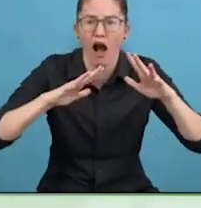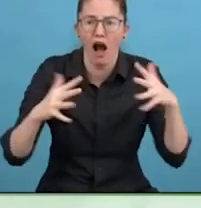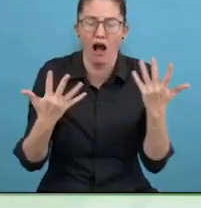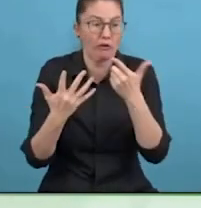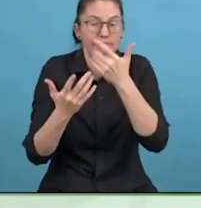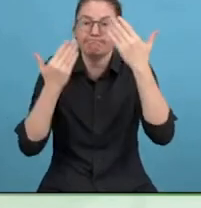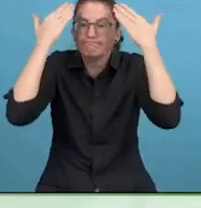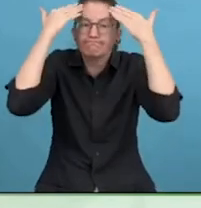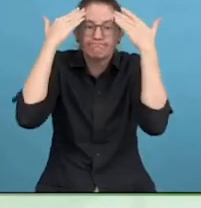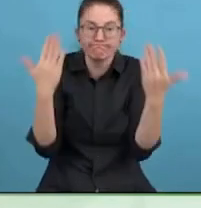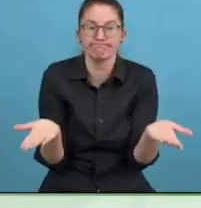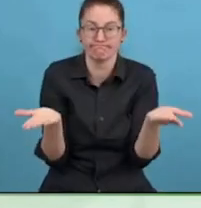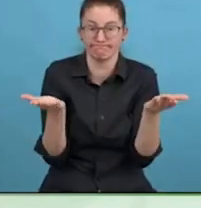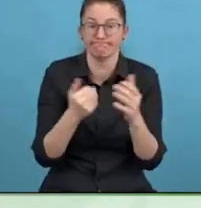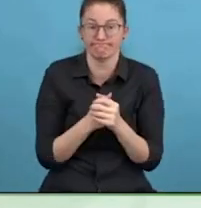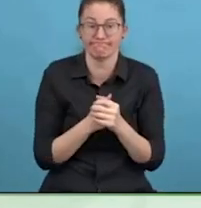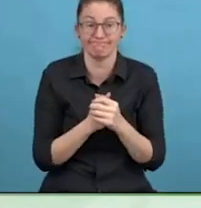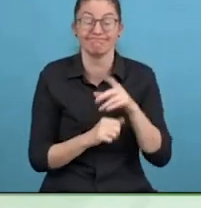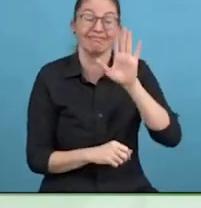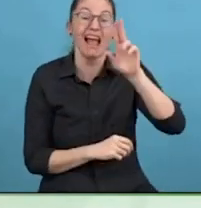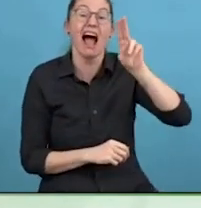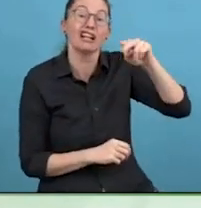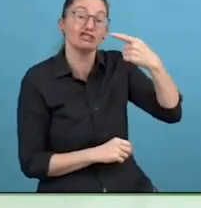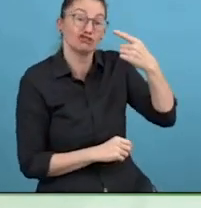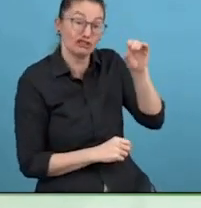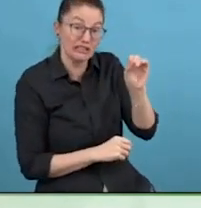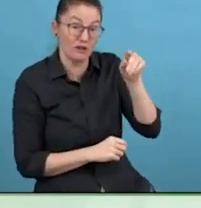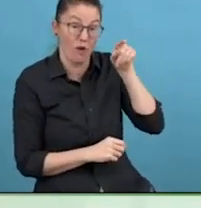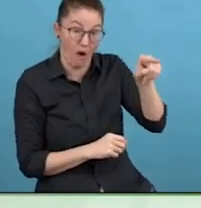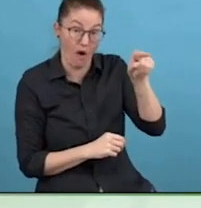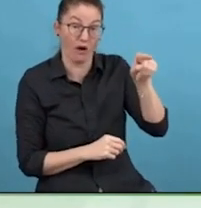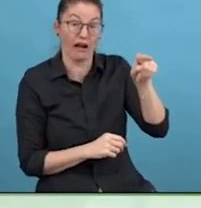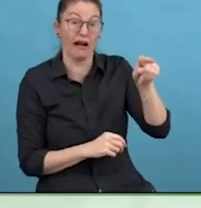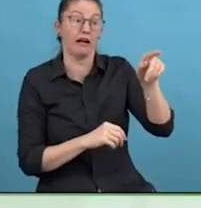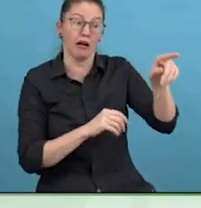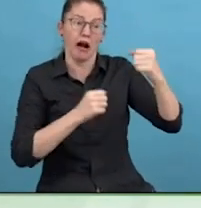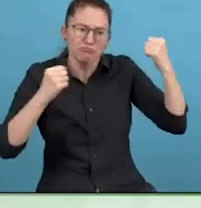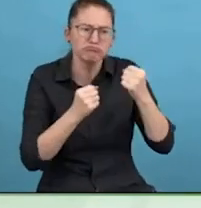and what is getting missed in the global conversation around it?